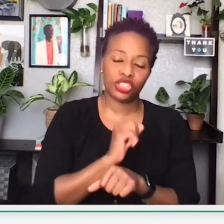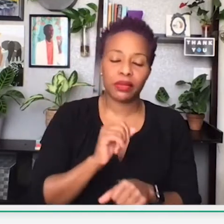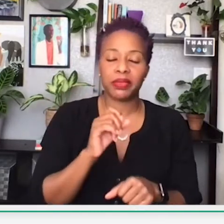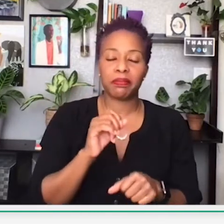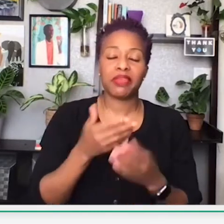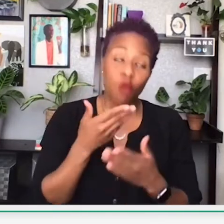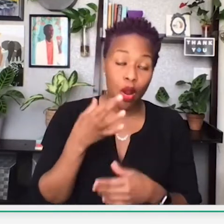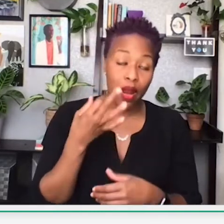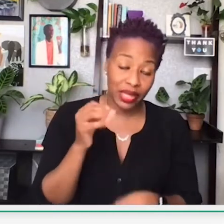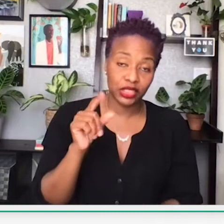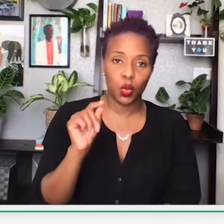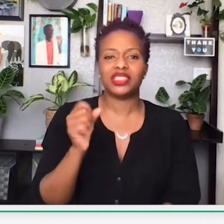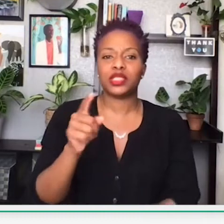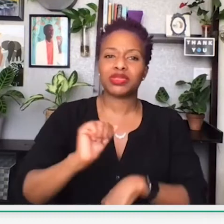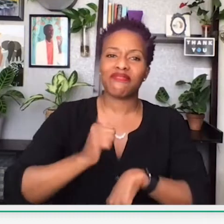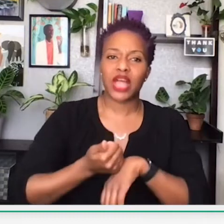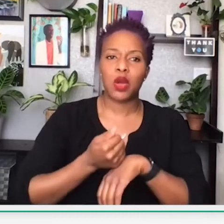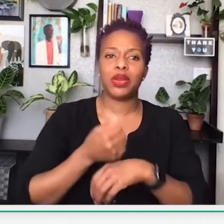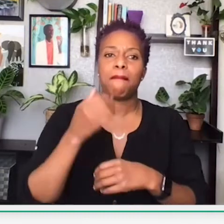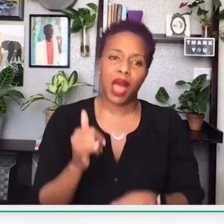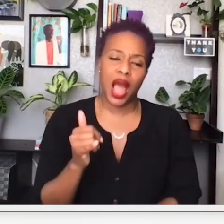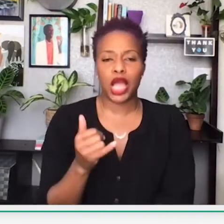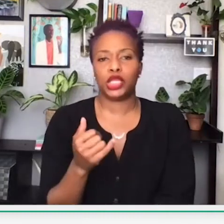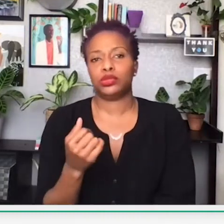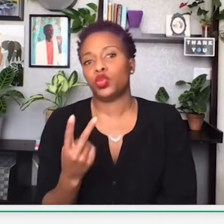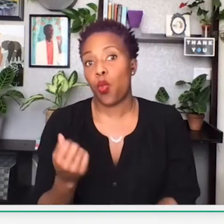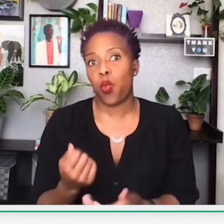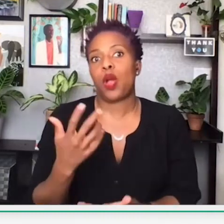The area was established back in 1920. But before 1920, it was founded by